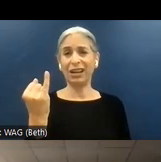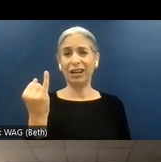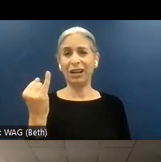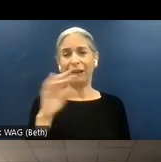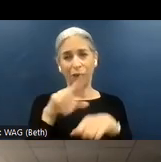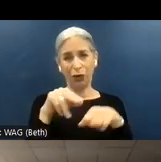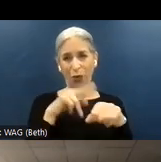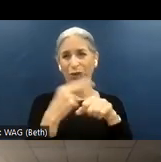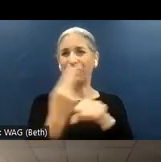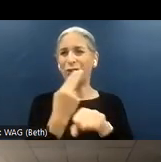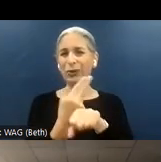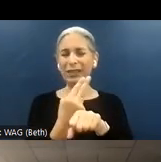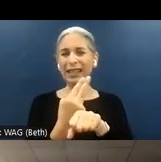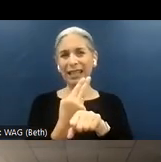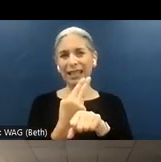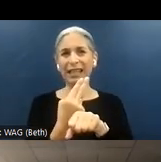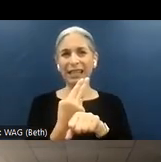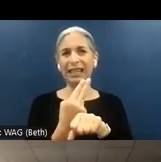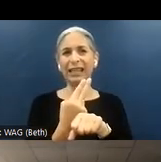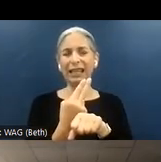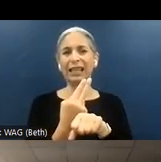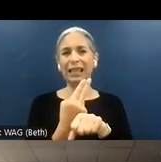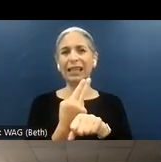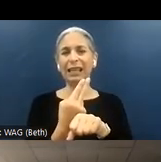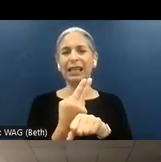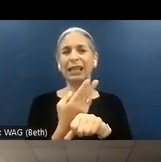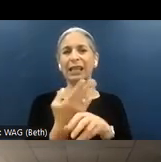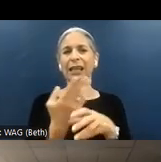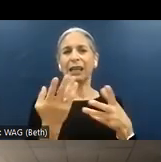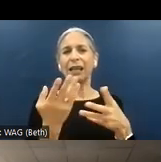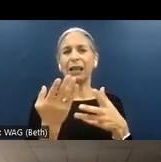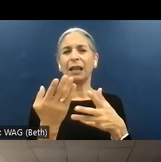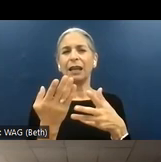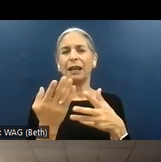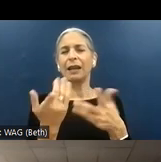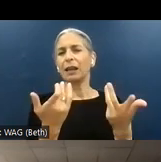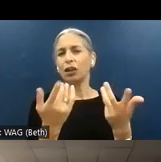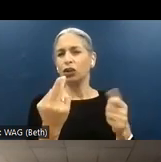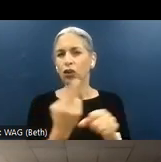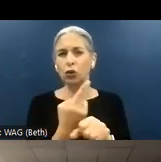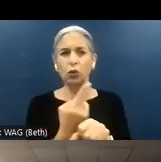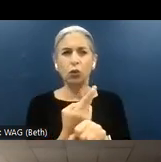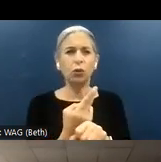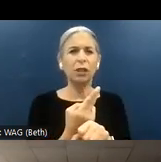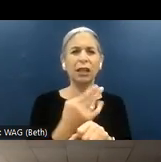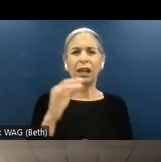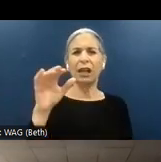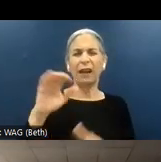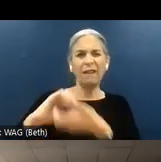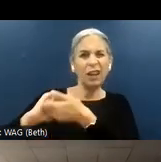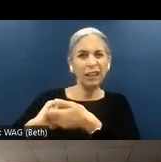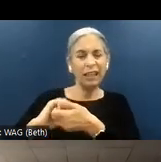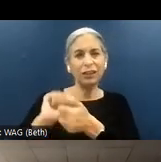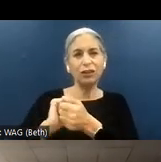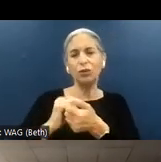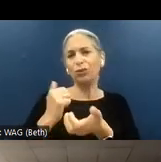using a plugin that affiliates a lot, in particular the development or content team, let's say,